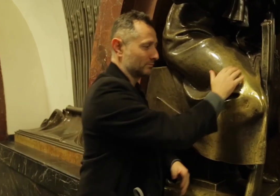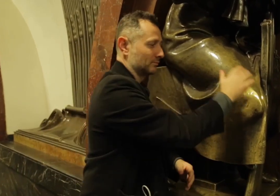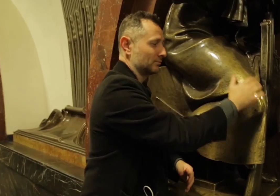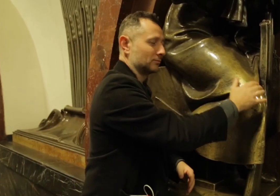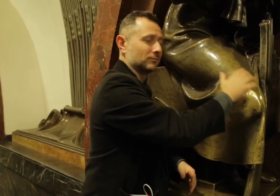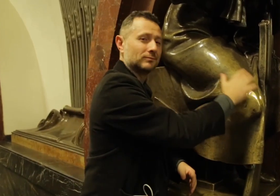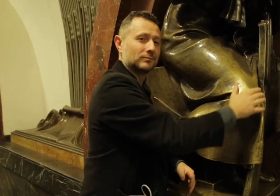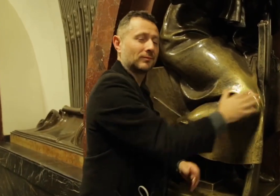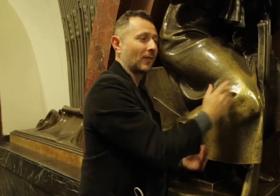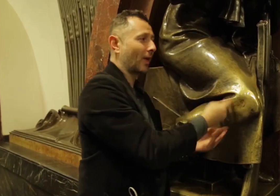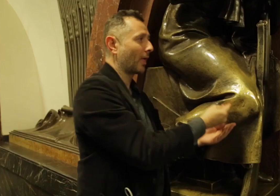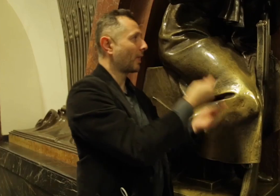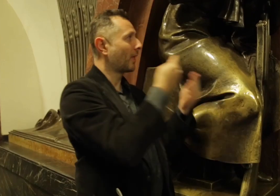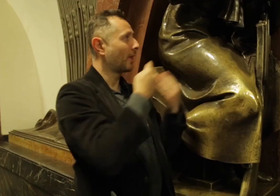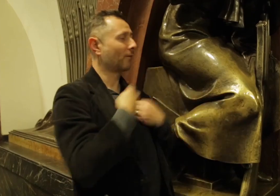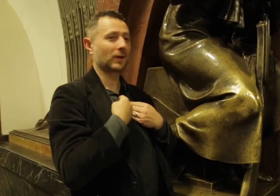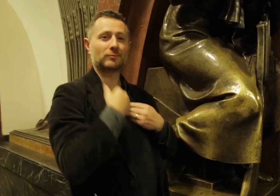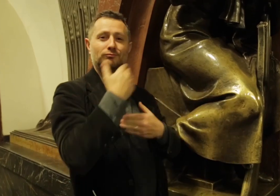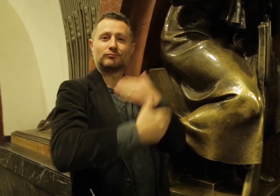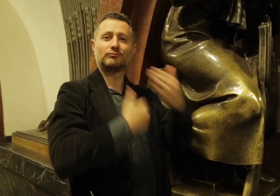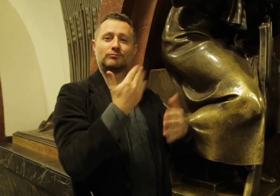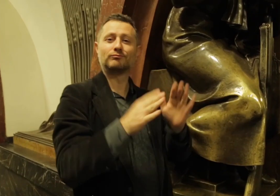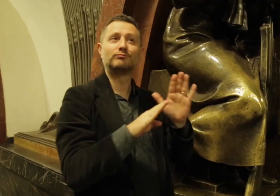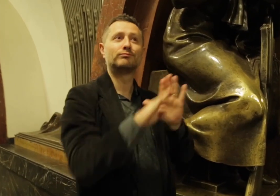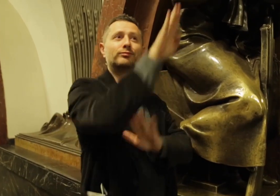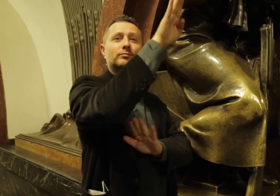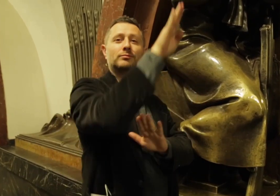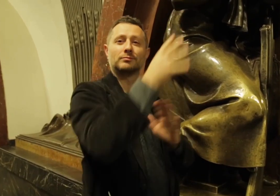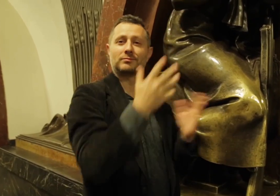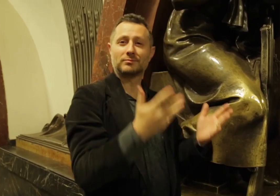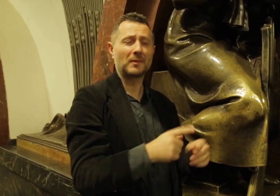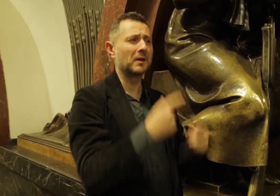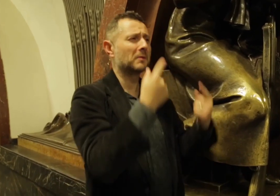a museum. It is common for people to